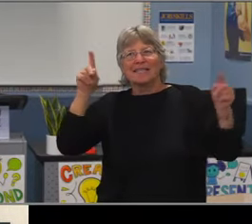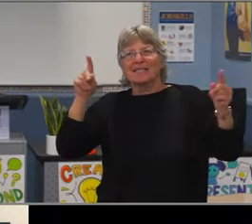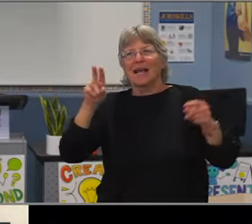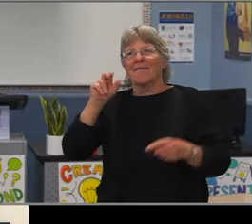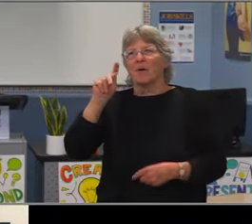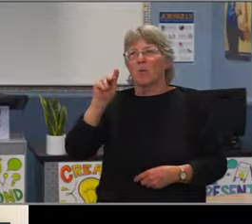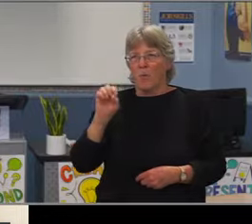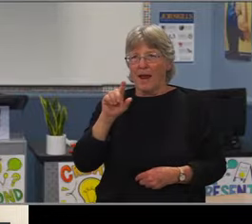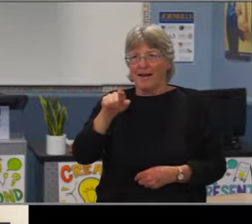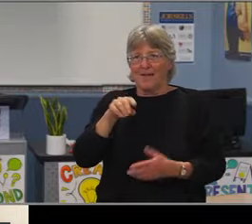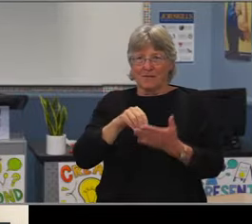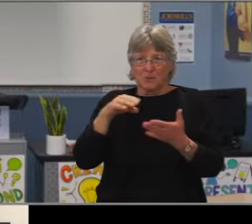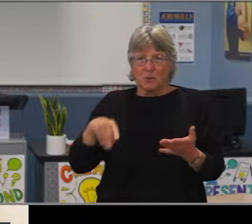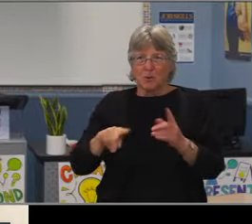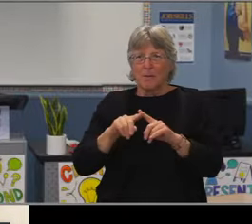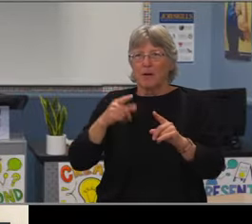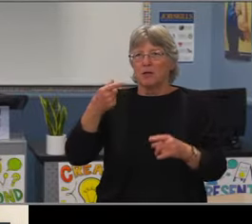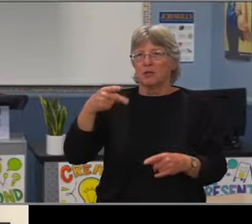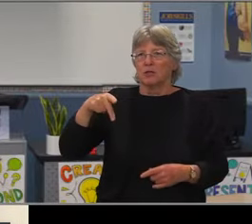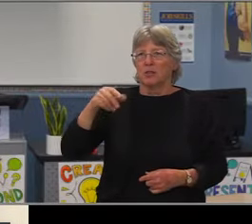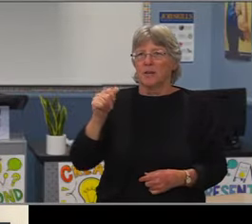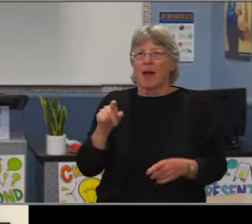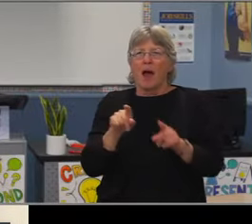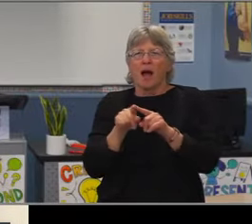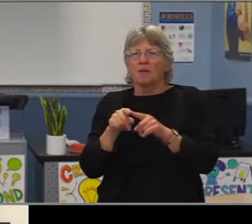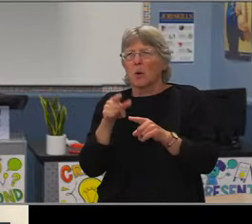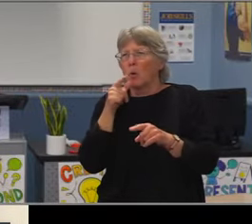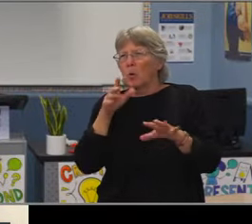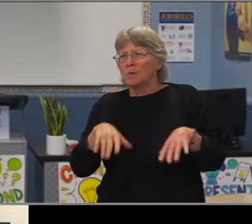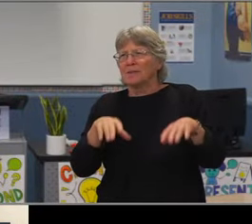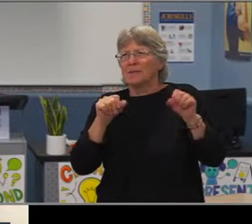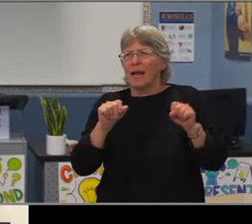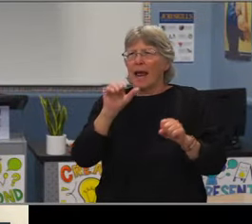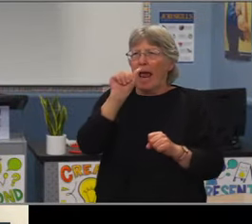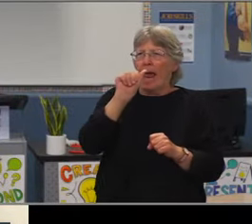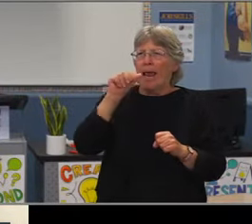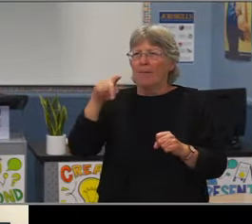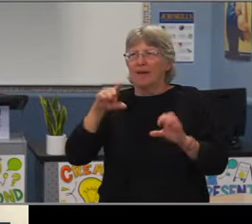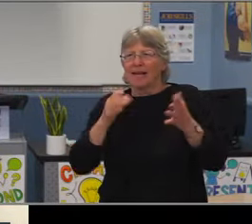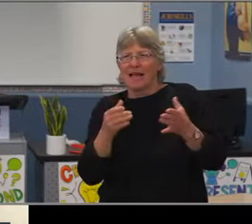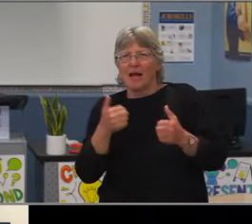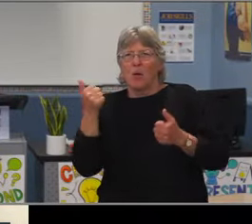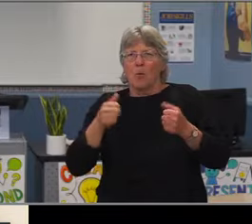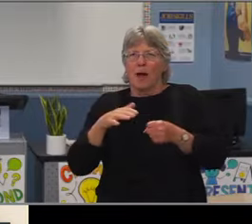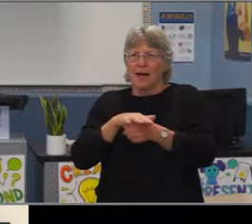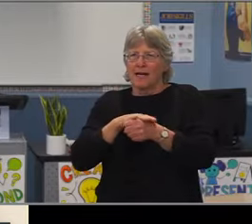that student support services provide in addition to the level offices, in addition to individual school sites and counselors,